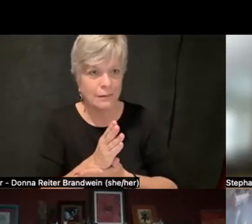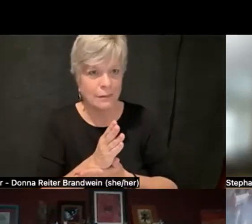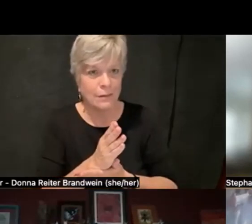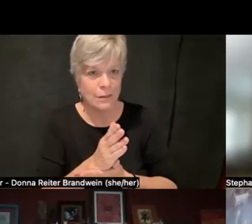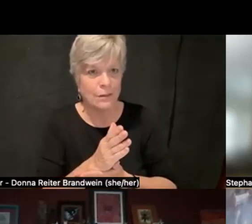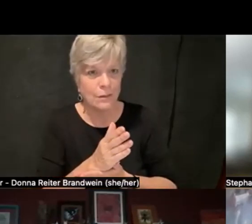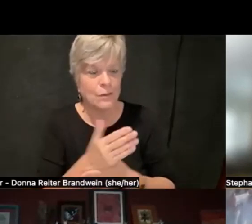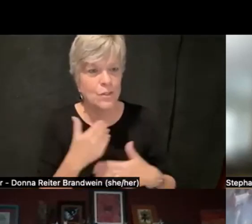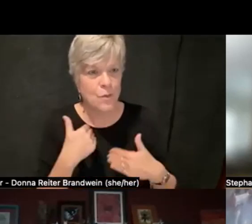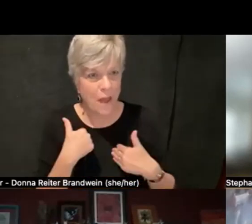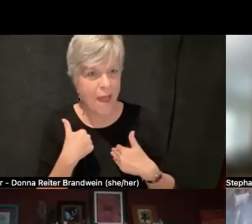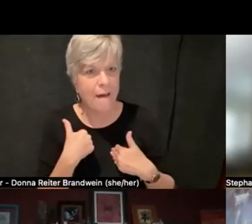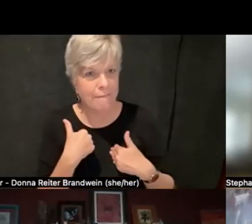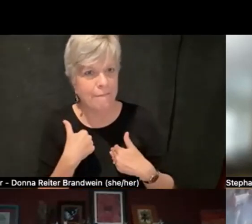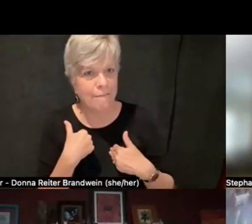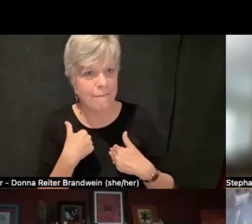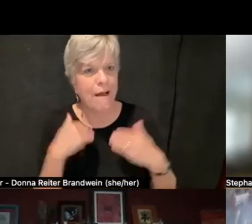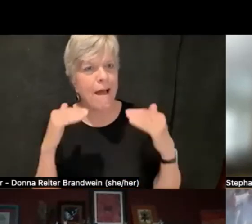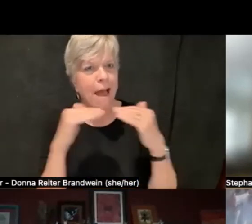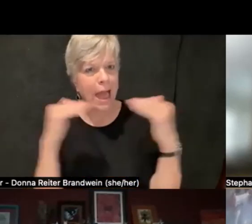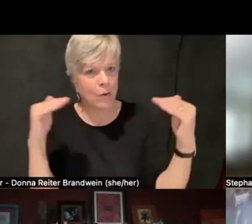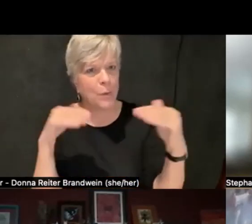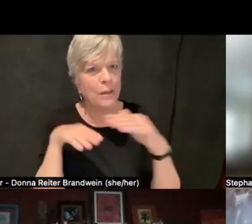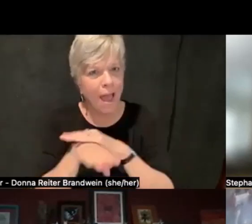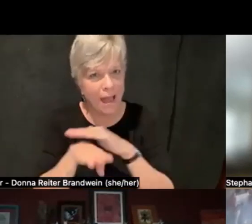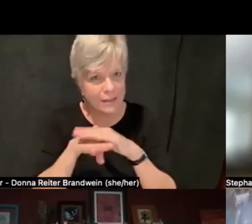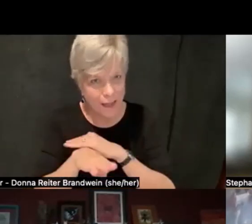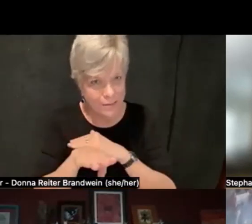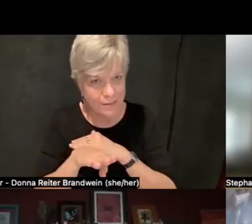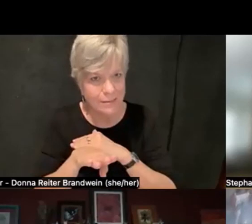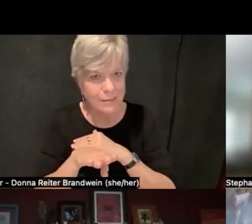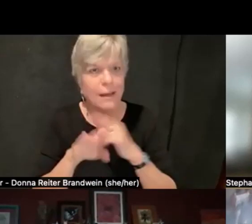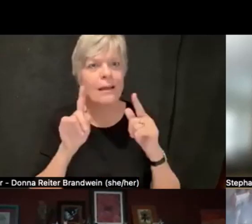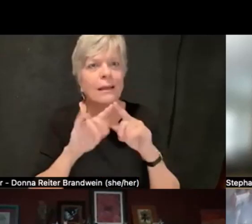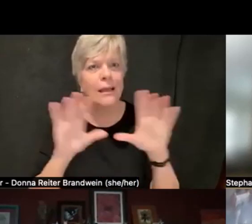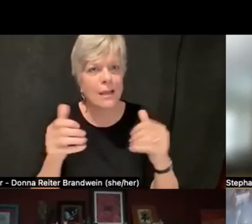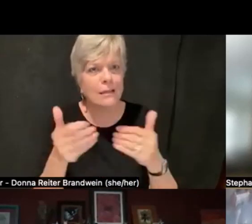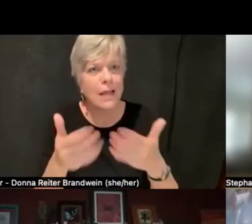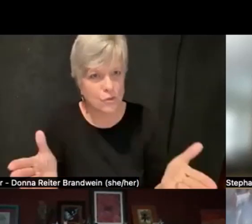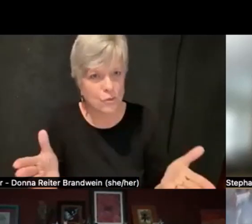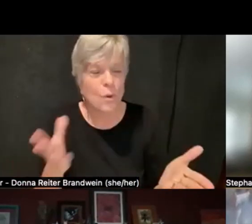our right to have equitable access in the classroom and in the academic setting.